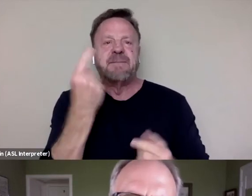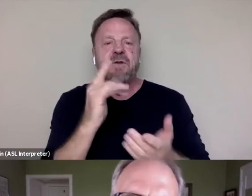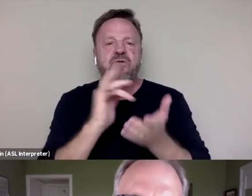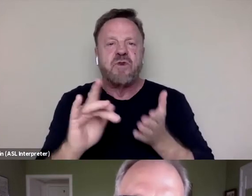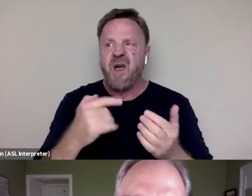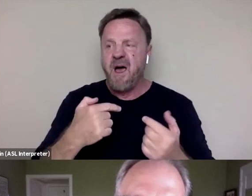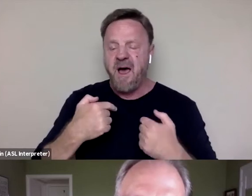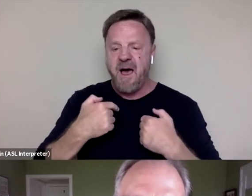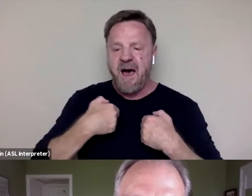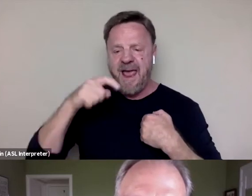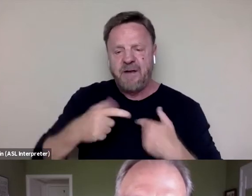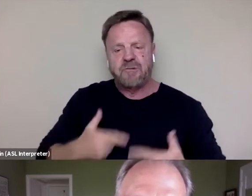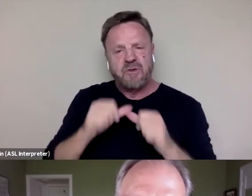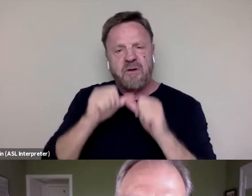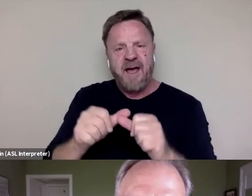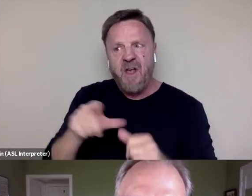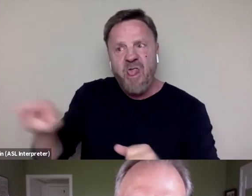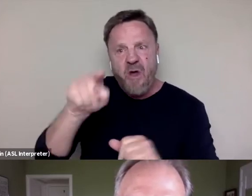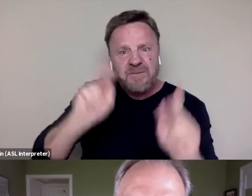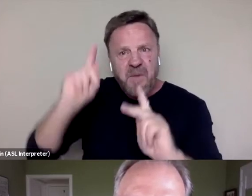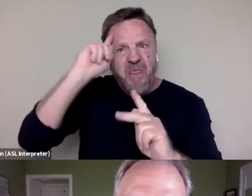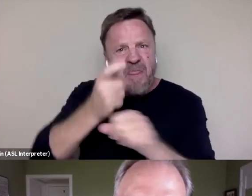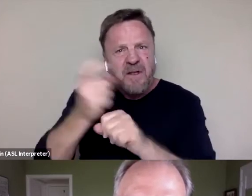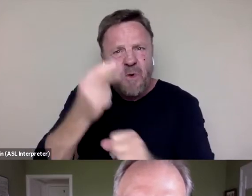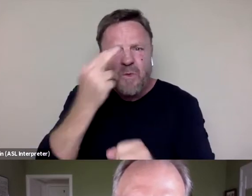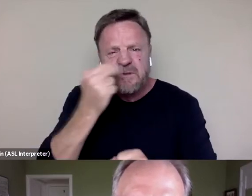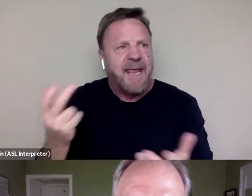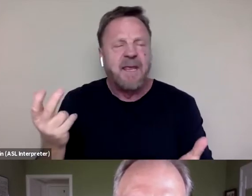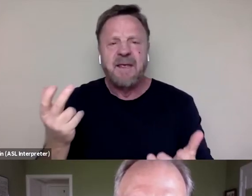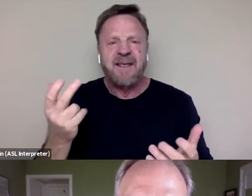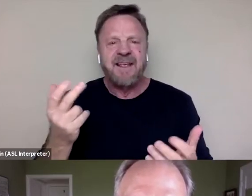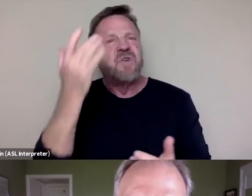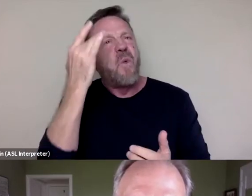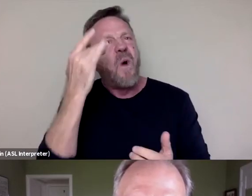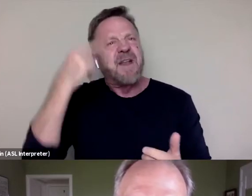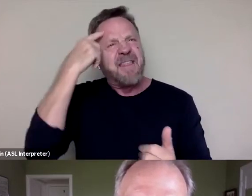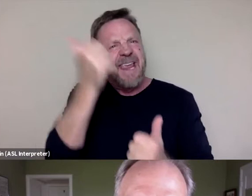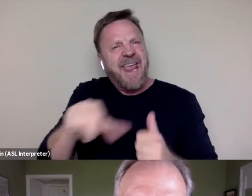They thought that joke was funny, so why would I, in any way, think any of them will help me?